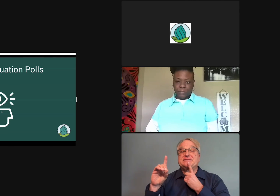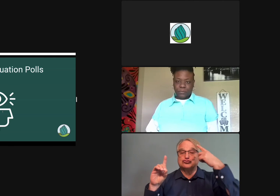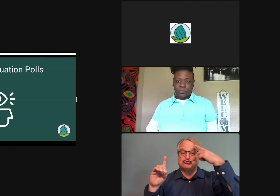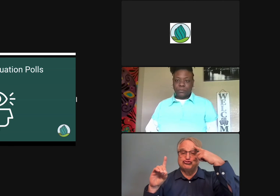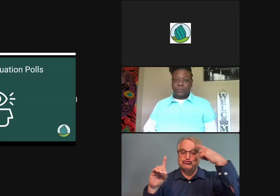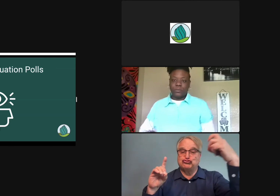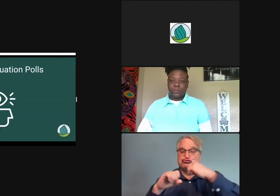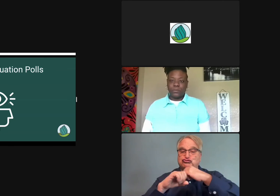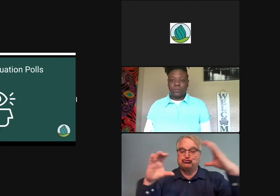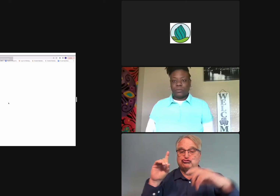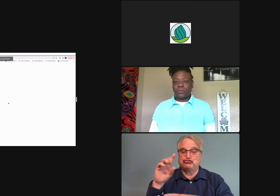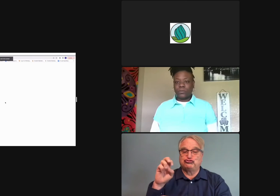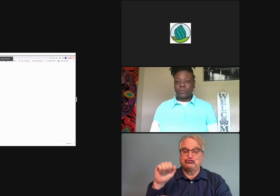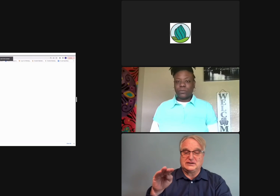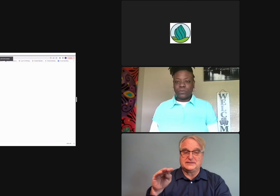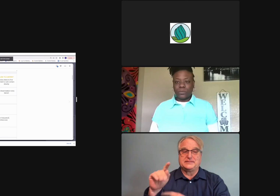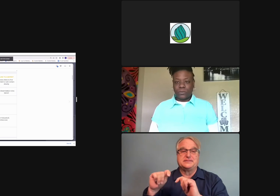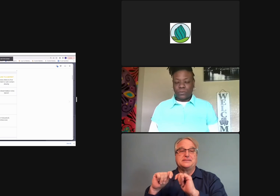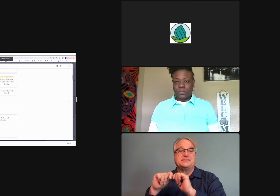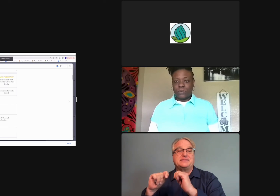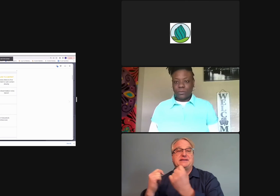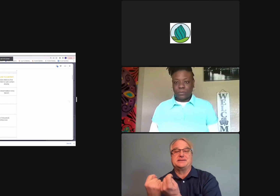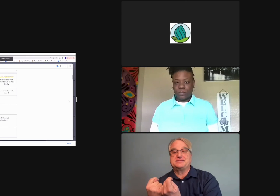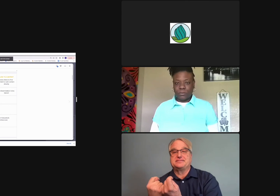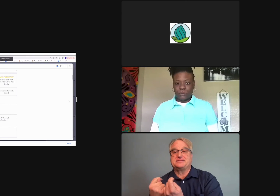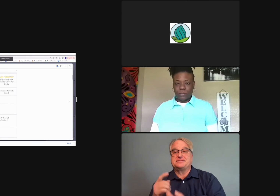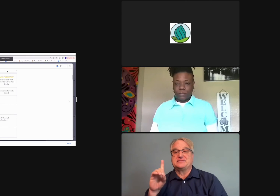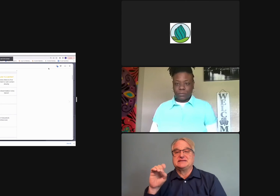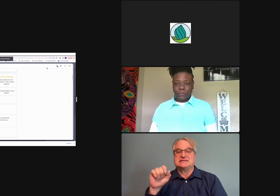The D is for deaf, also for dream, and then team.